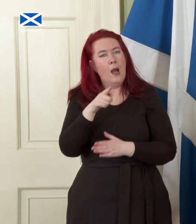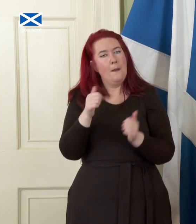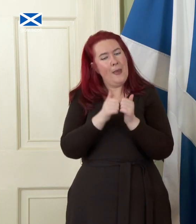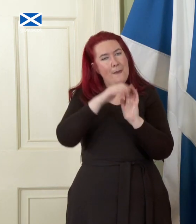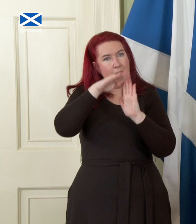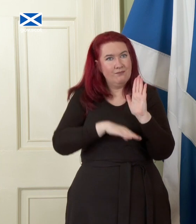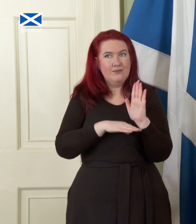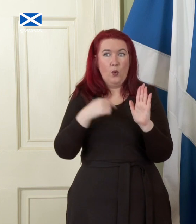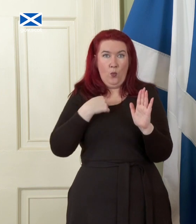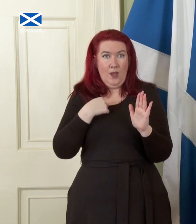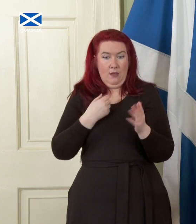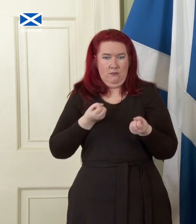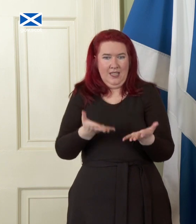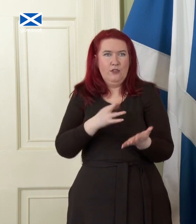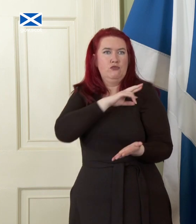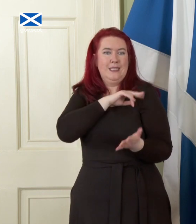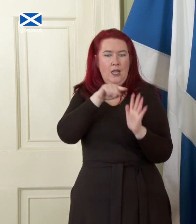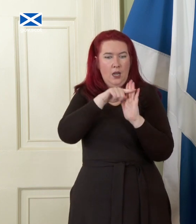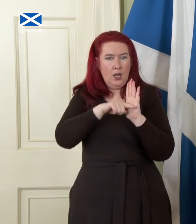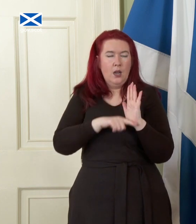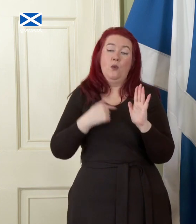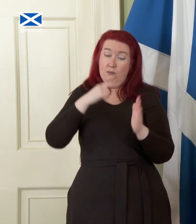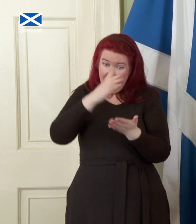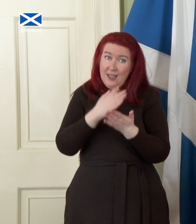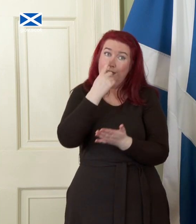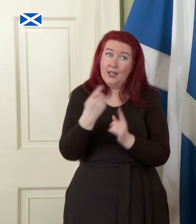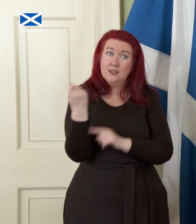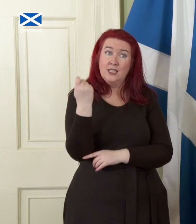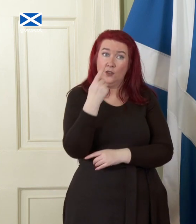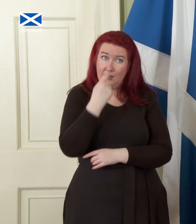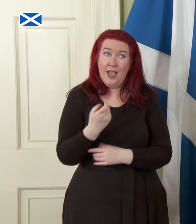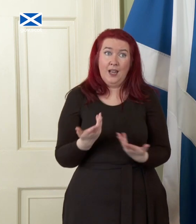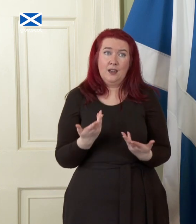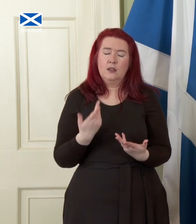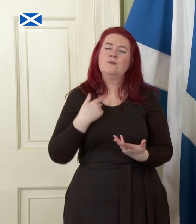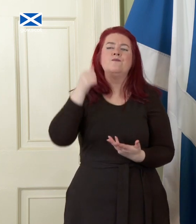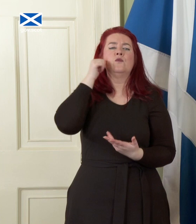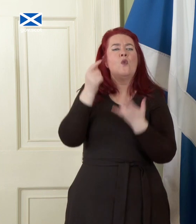for believing that we can succeed. After all, we know that for other independent countries of our